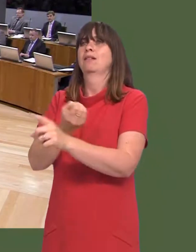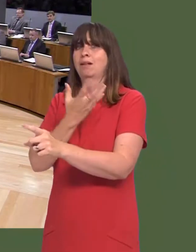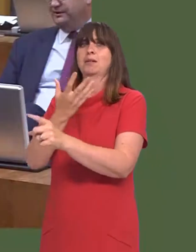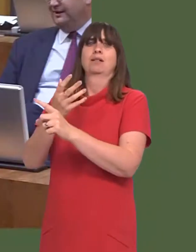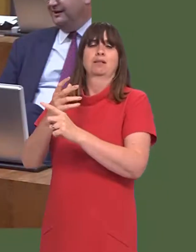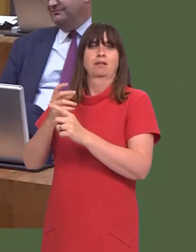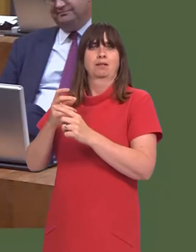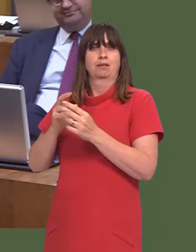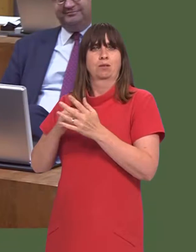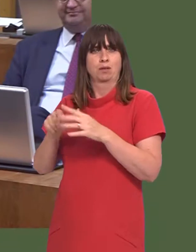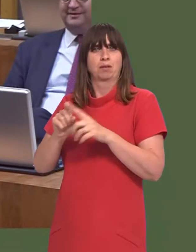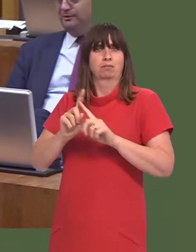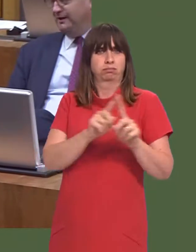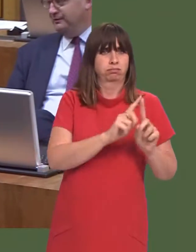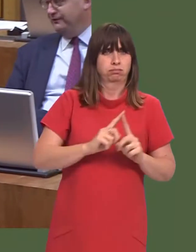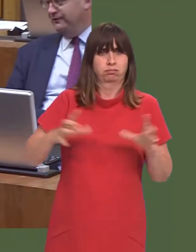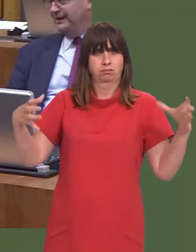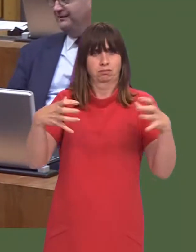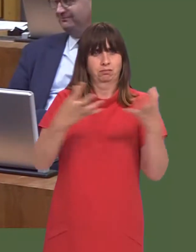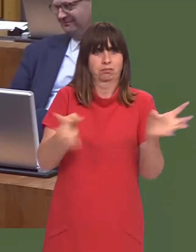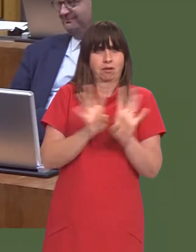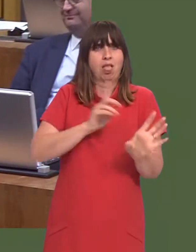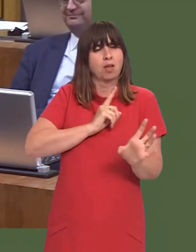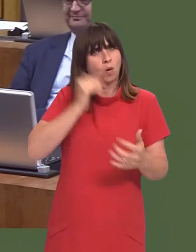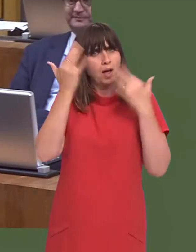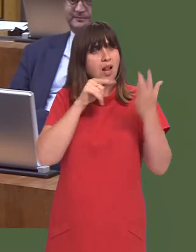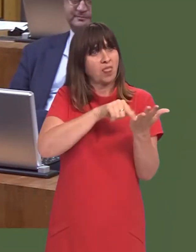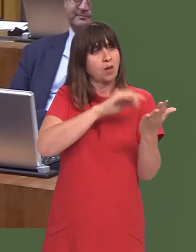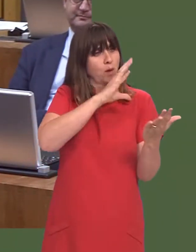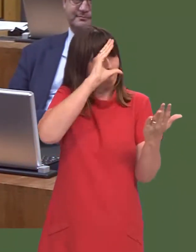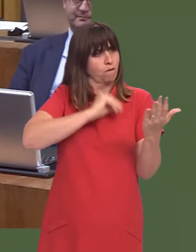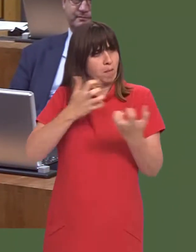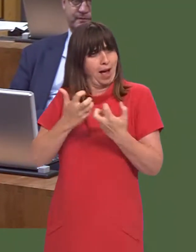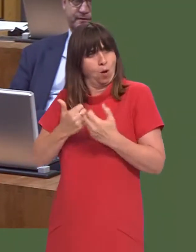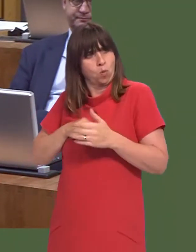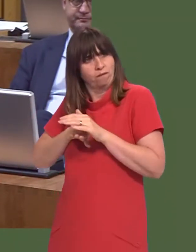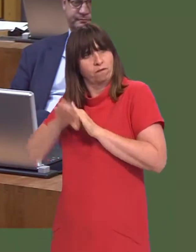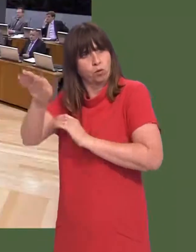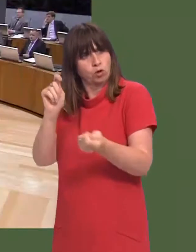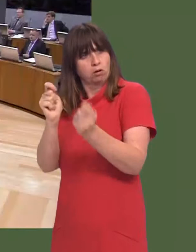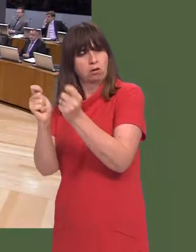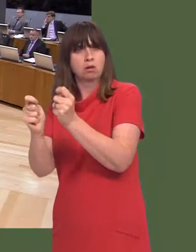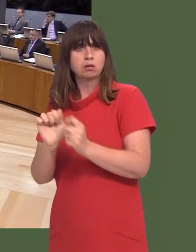We look forward to the report when itís published, and that will form the basis of our thinking for the future. Andrew R.T.